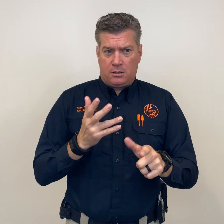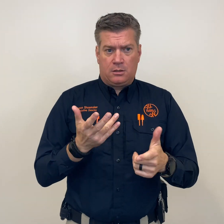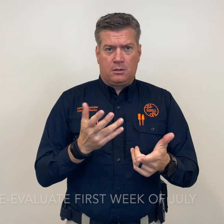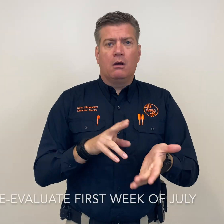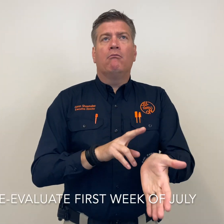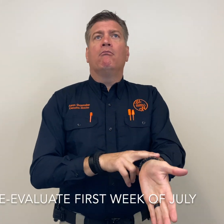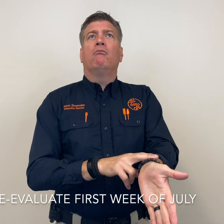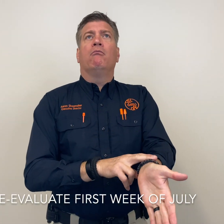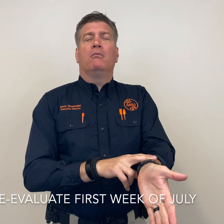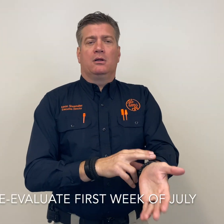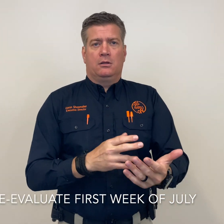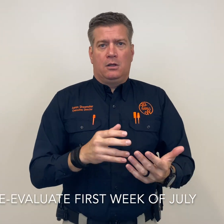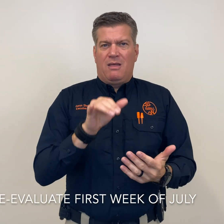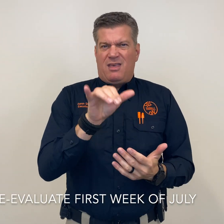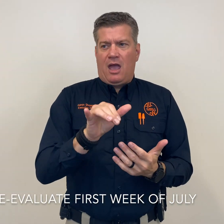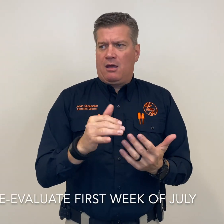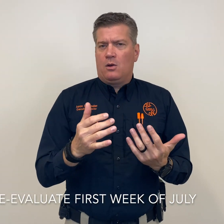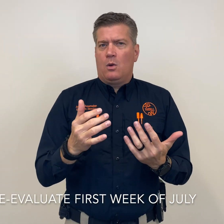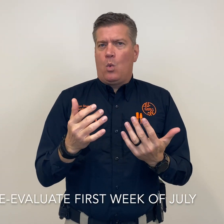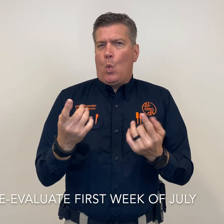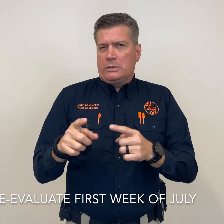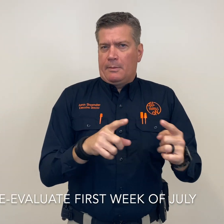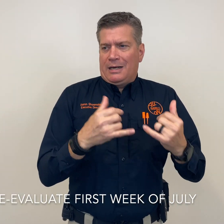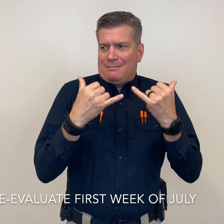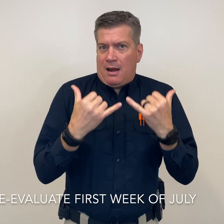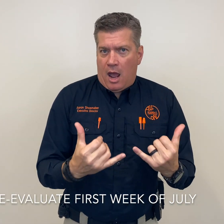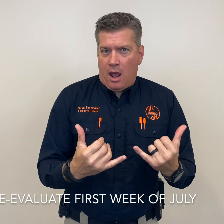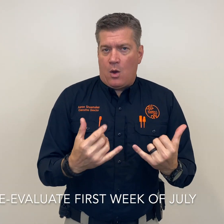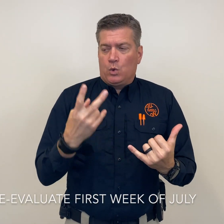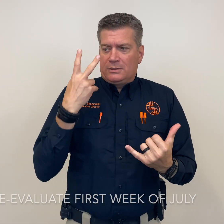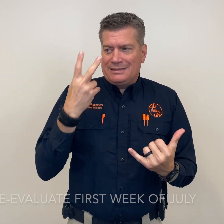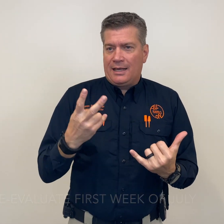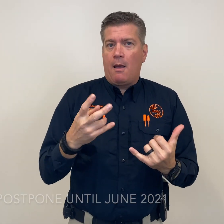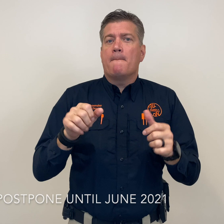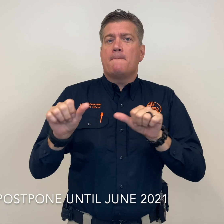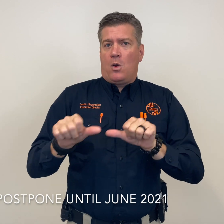consult once again the first week of July to determine if it is still